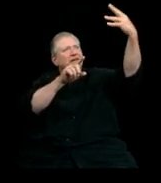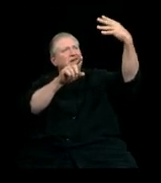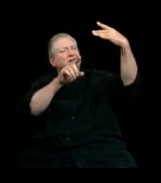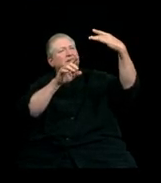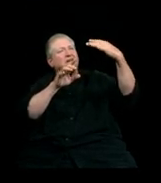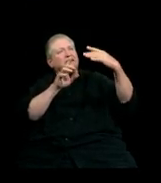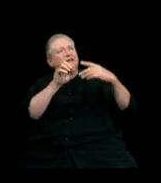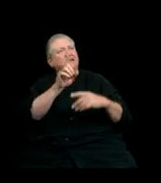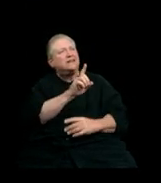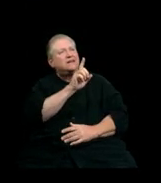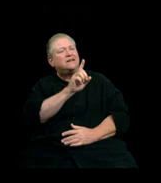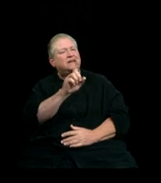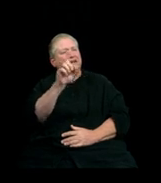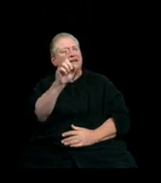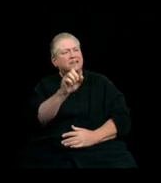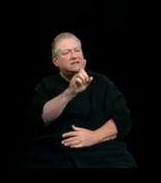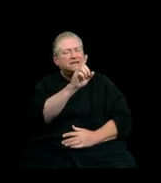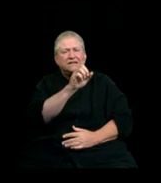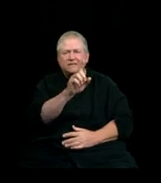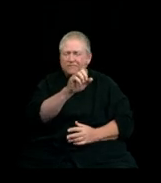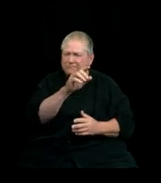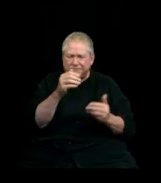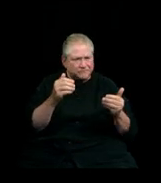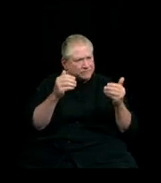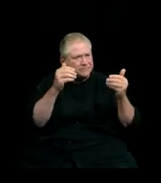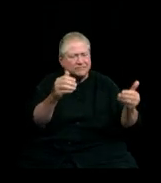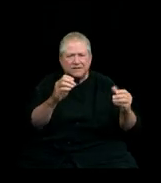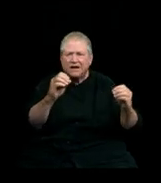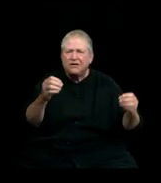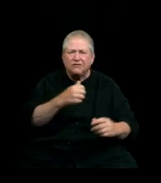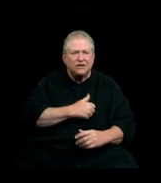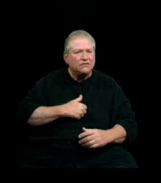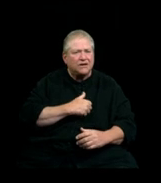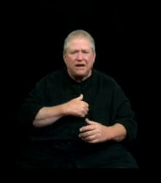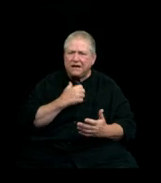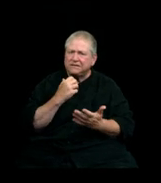Ready set, no regrets The time is now